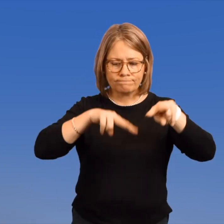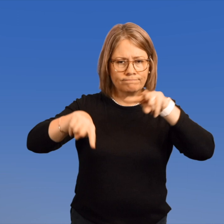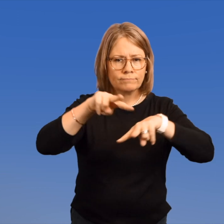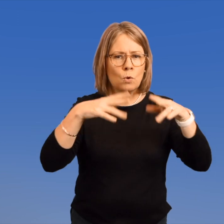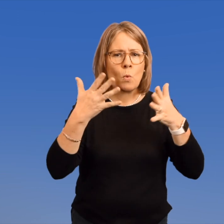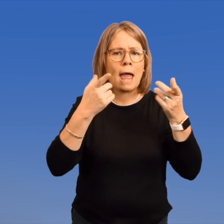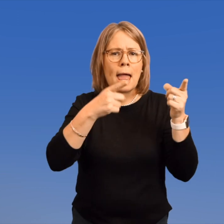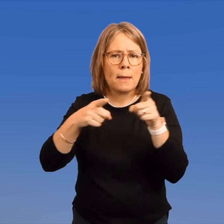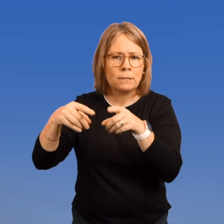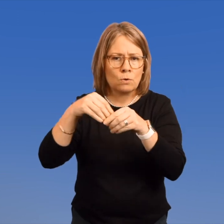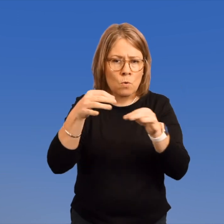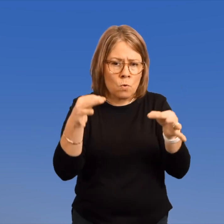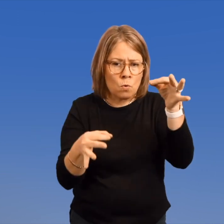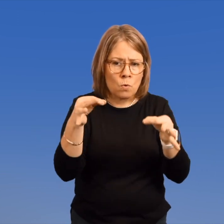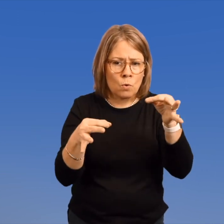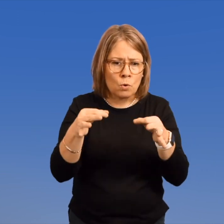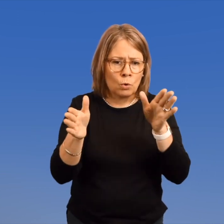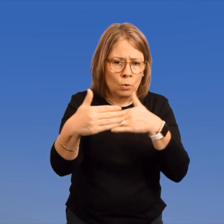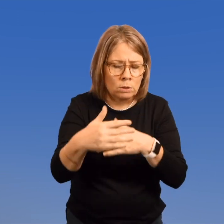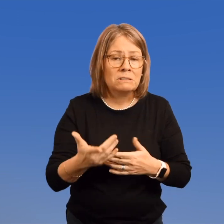to supervise what happens in the courtroom.